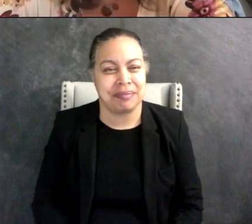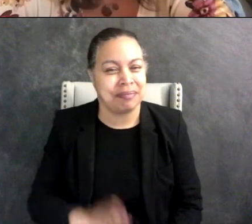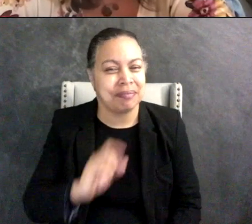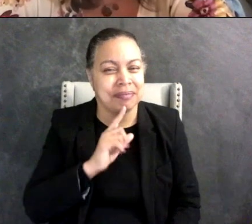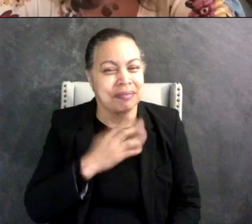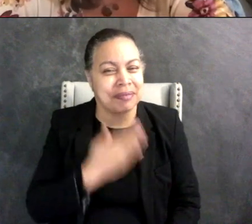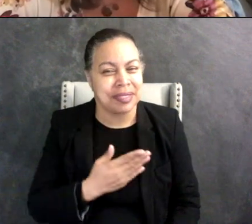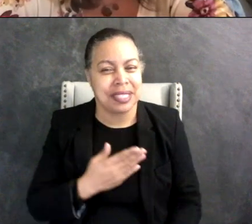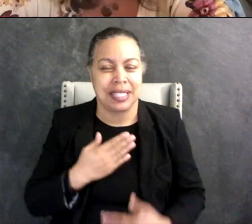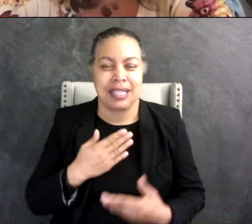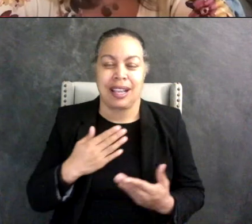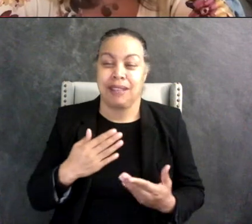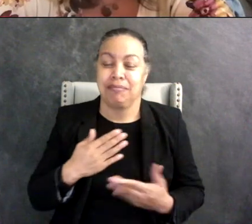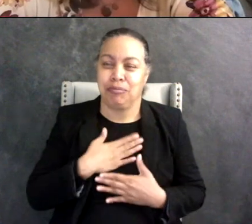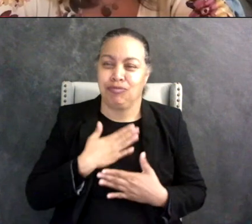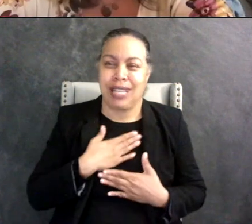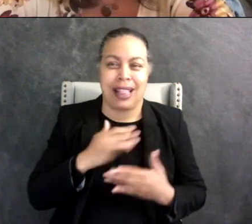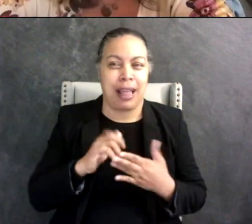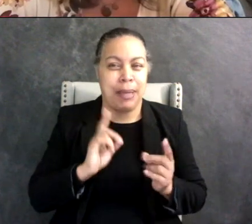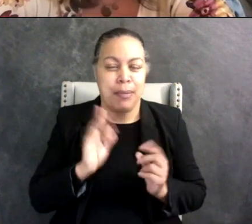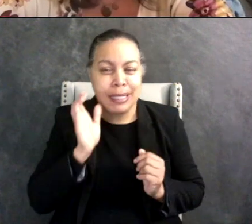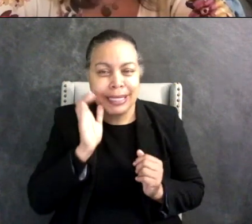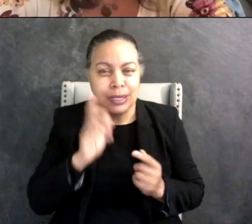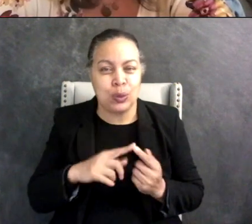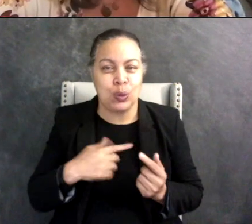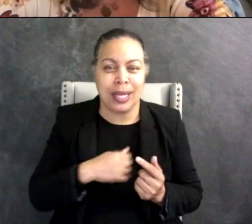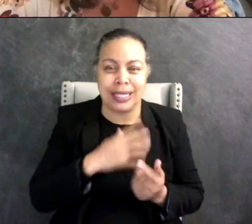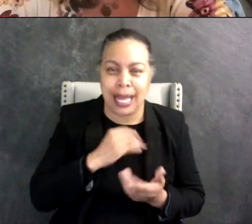that there are people listening and learning, it's encouraging that the research is starting